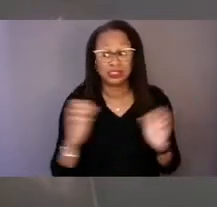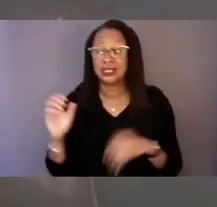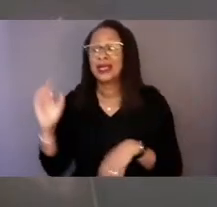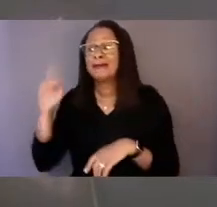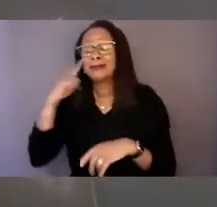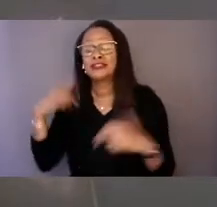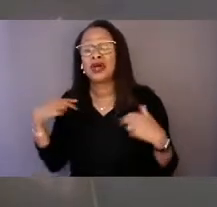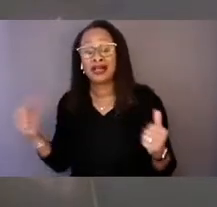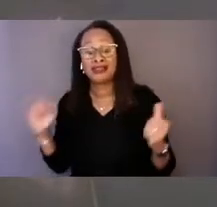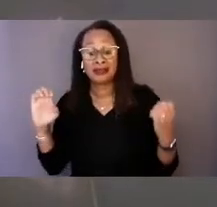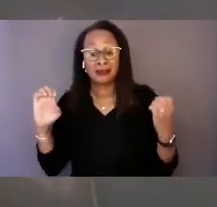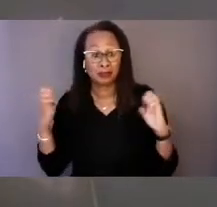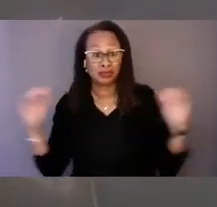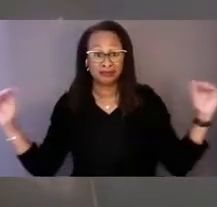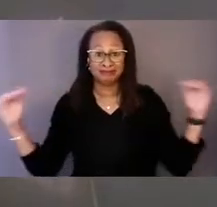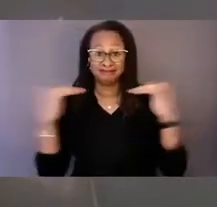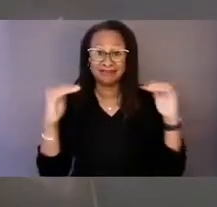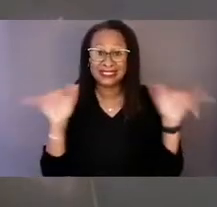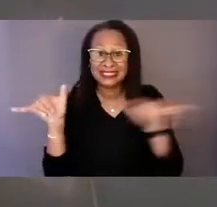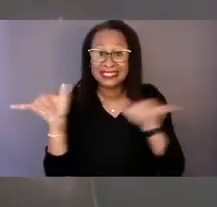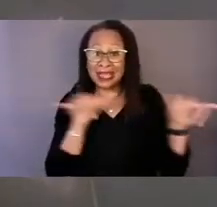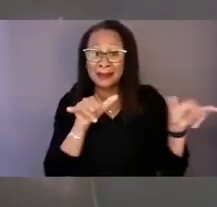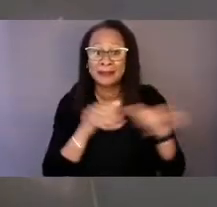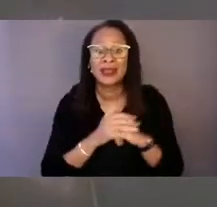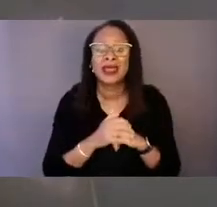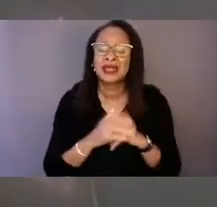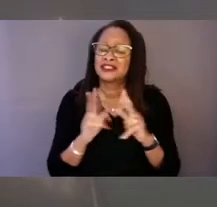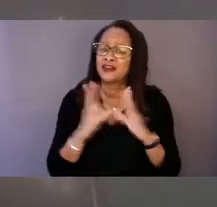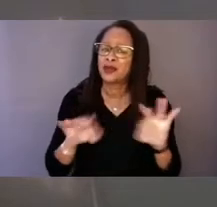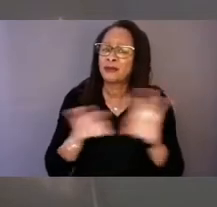based on a foundation of equity and capability